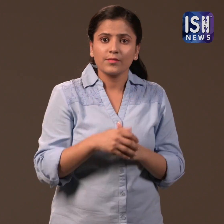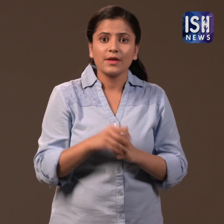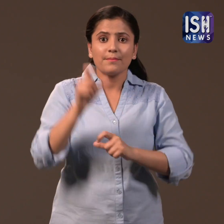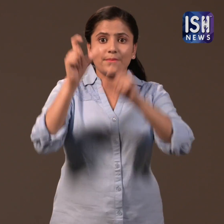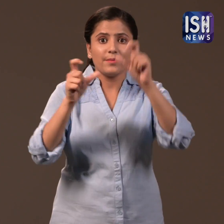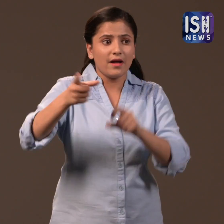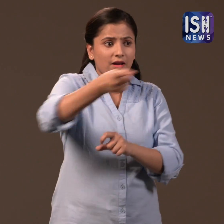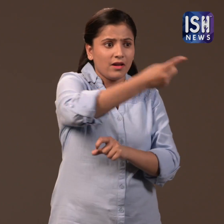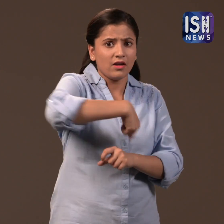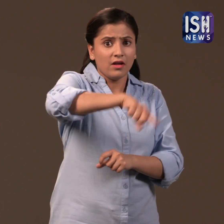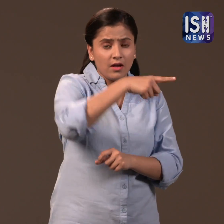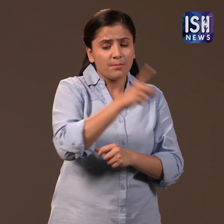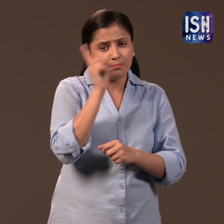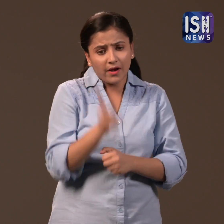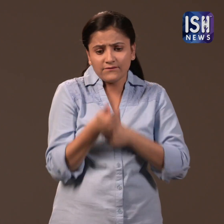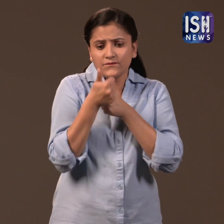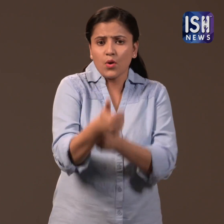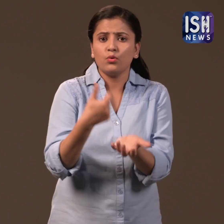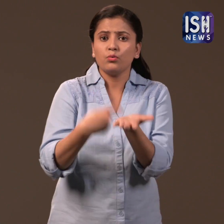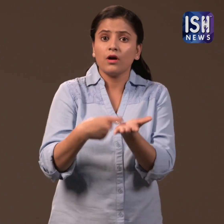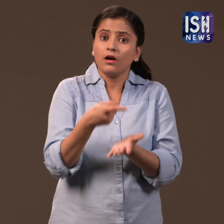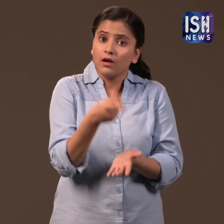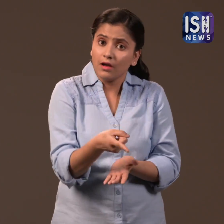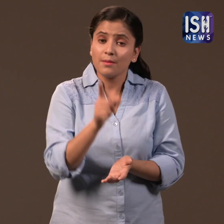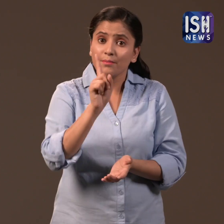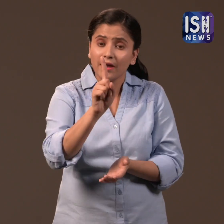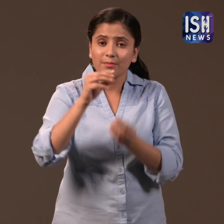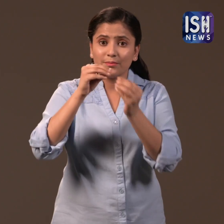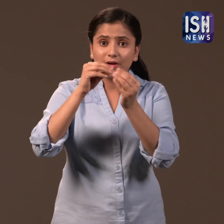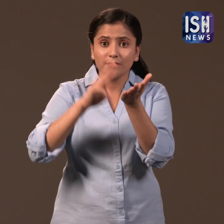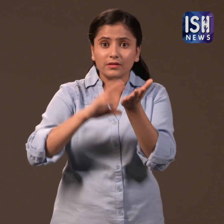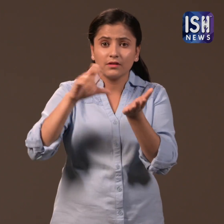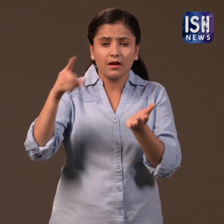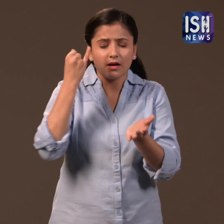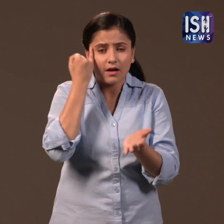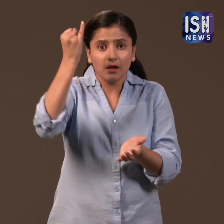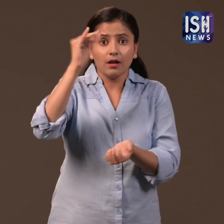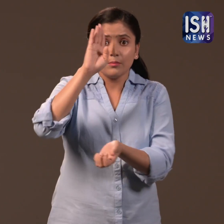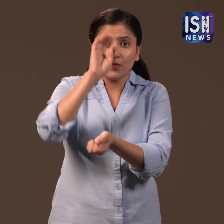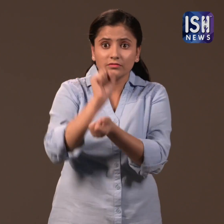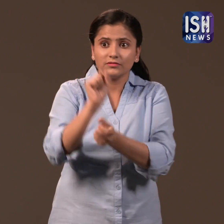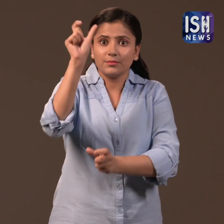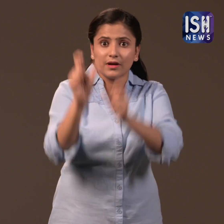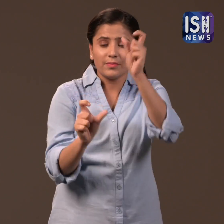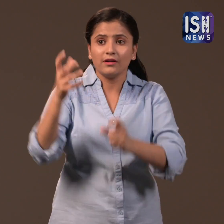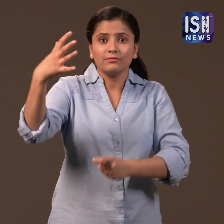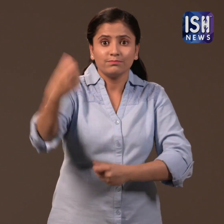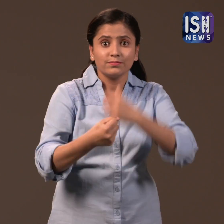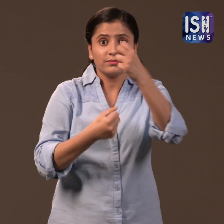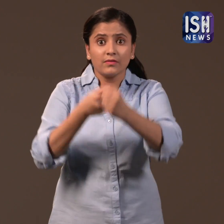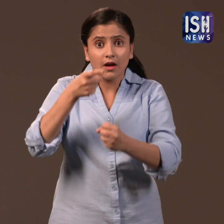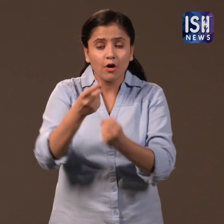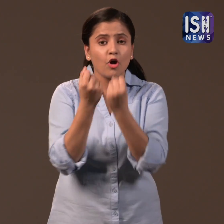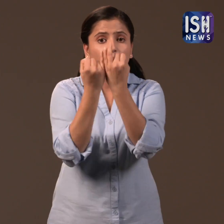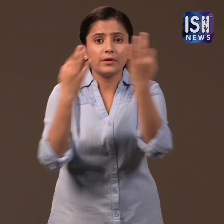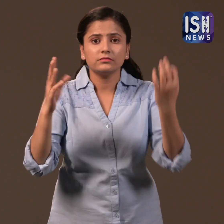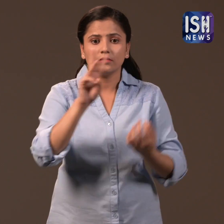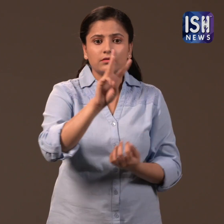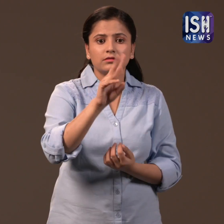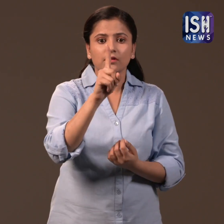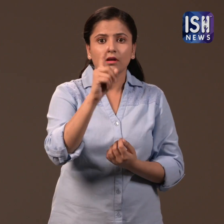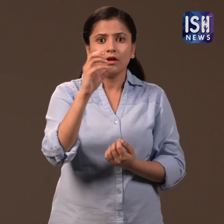To make people follow these rules, the BMC created a squad of 310 inspectors.